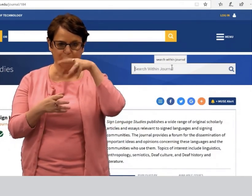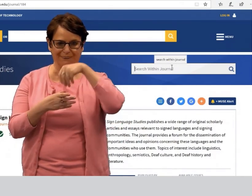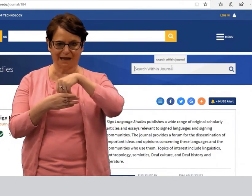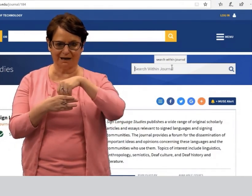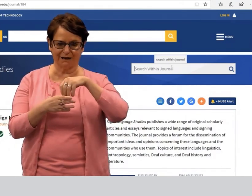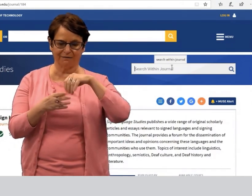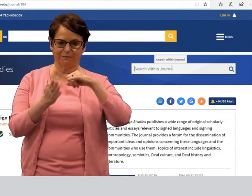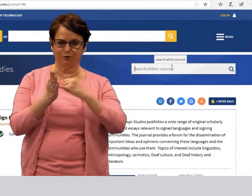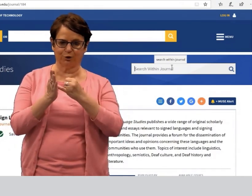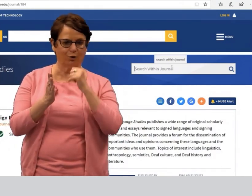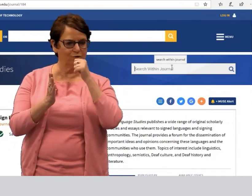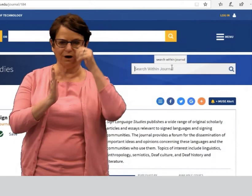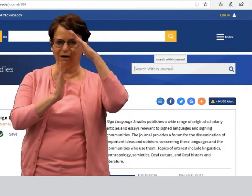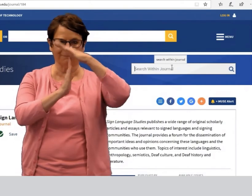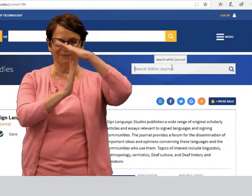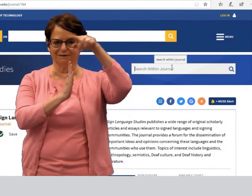Make sure you type in the keywords here.